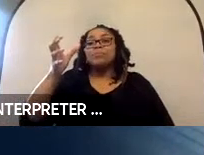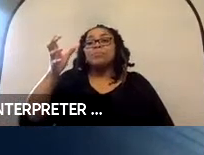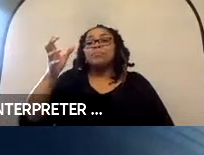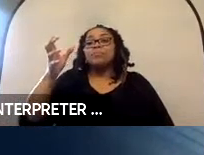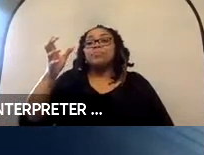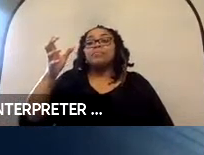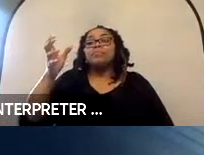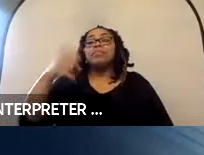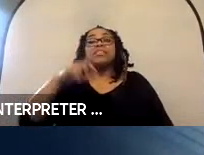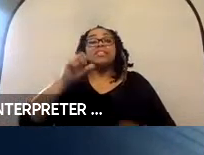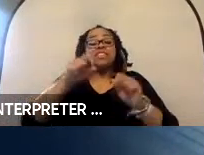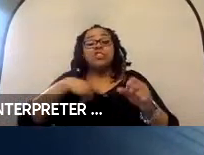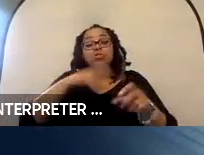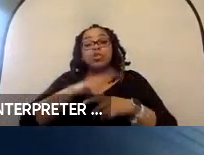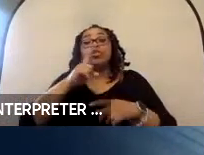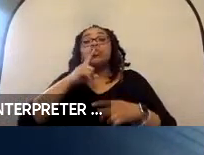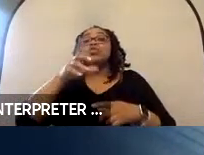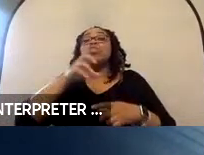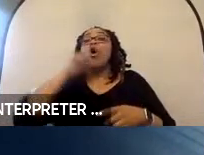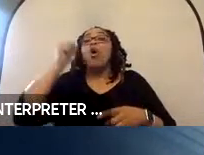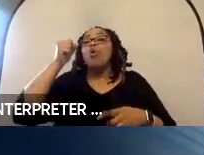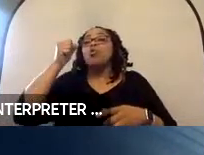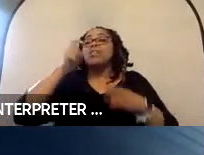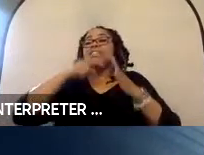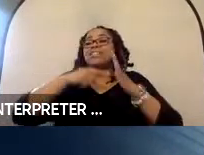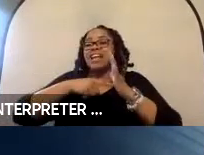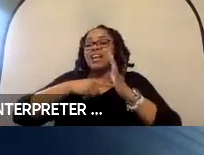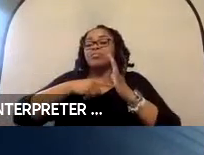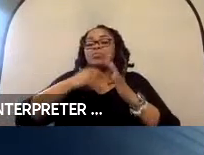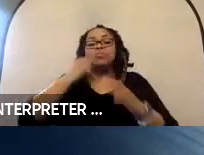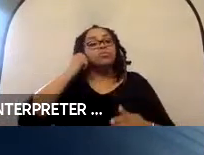system we are using is one of their older models. I think it would be worth us looking